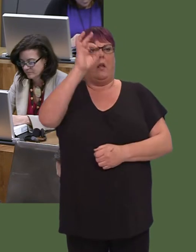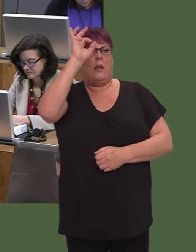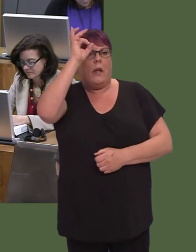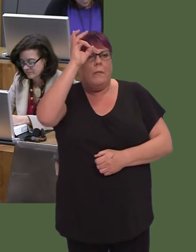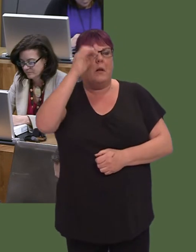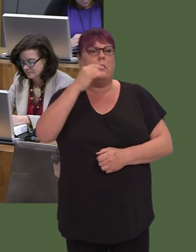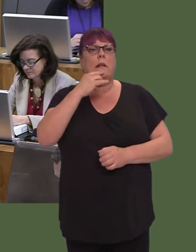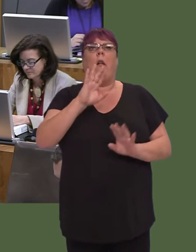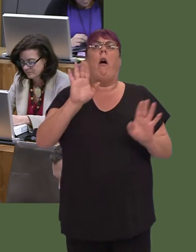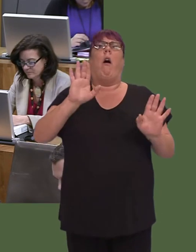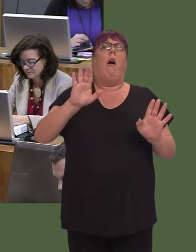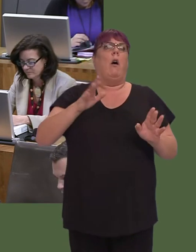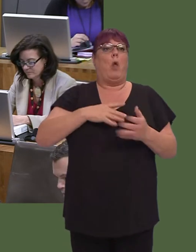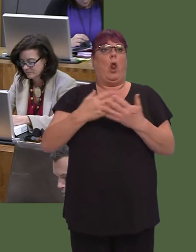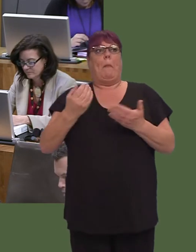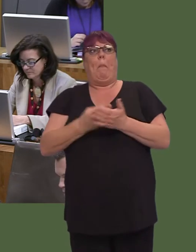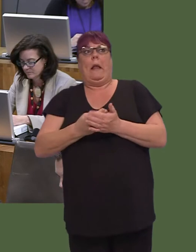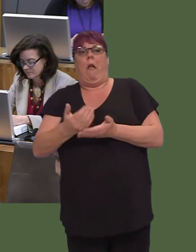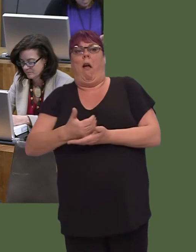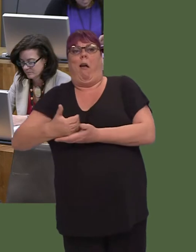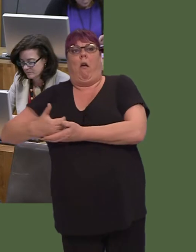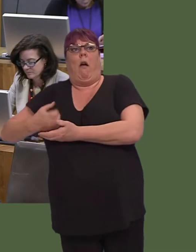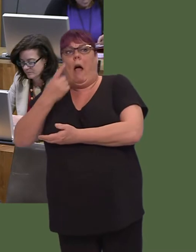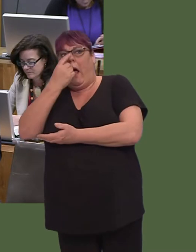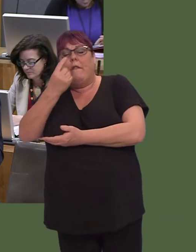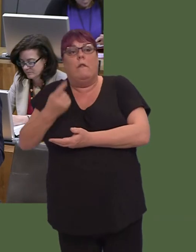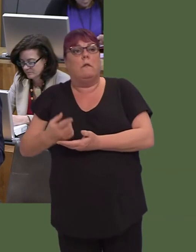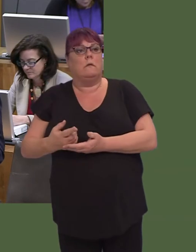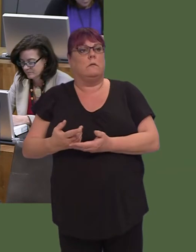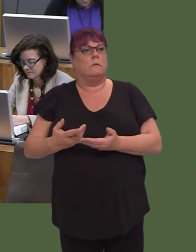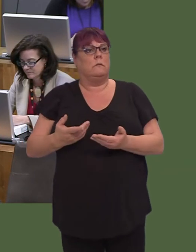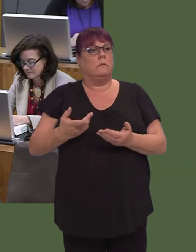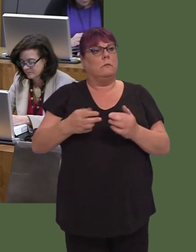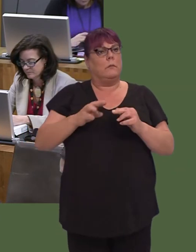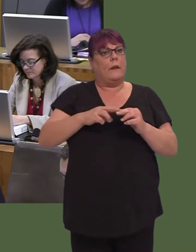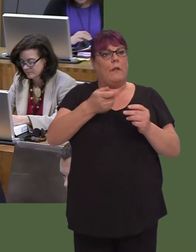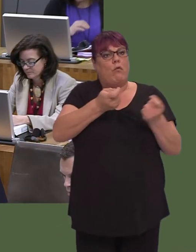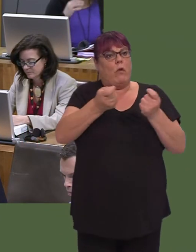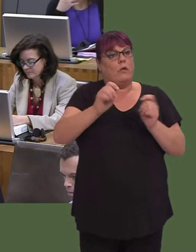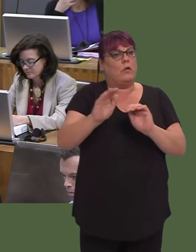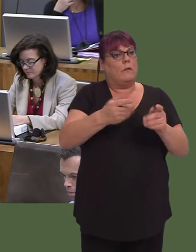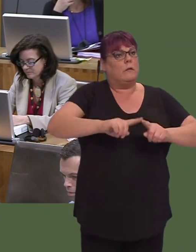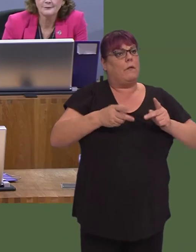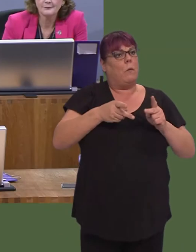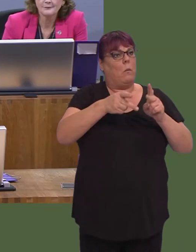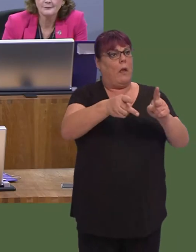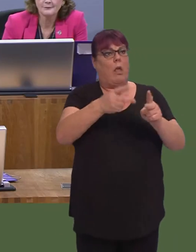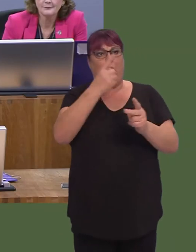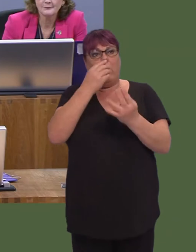local government has lots of money and, if only for the fact that they delivered services in a different way, they would be able to access far more money. Well, no.